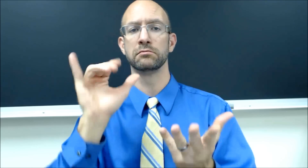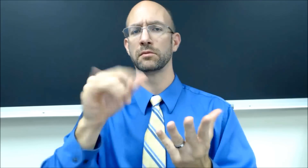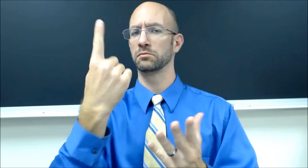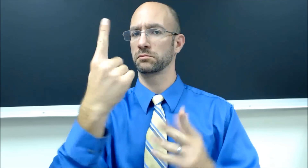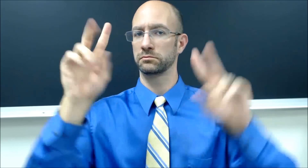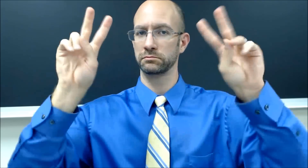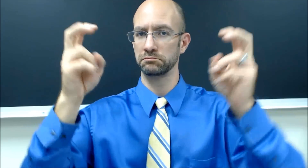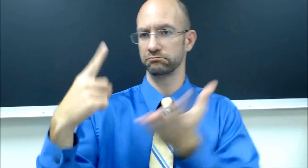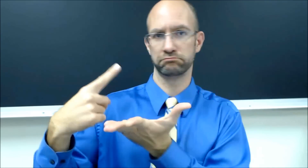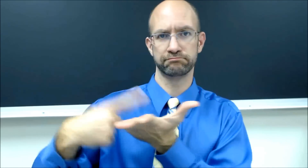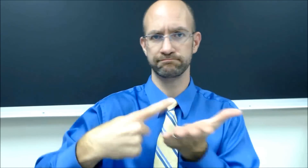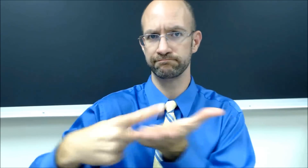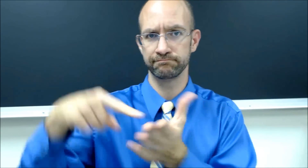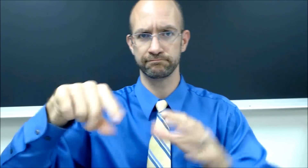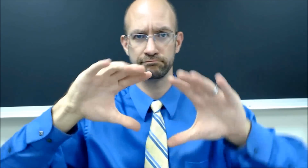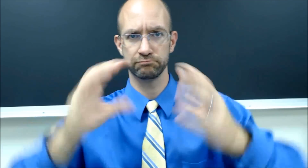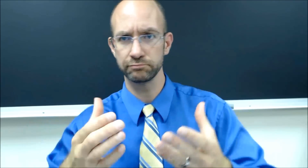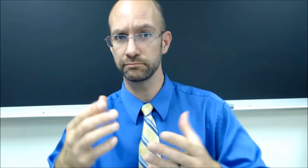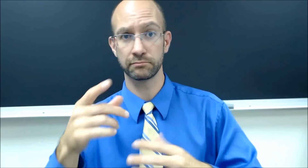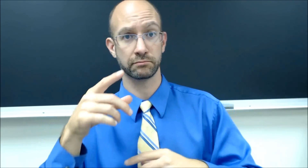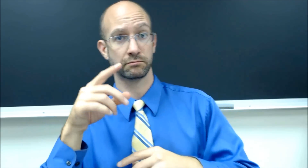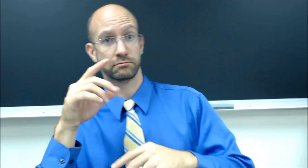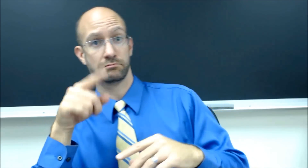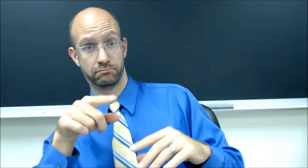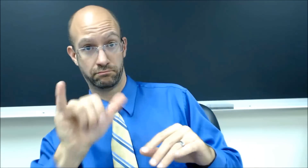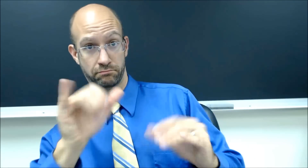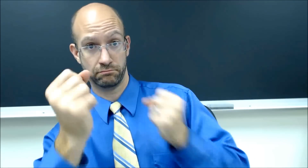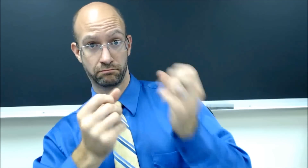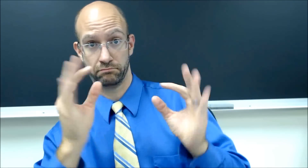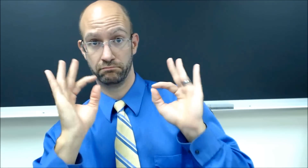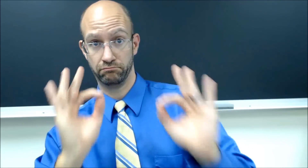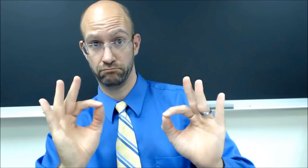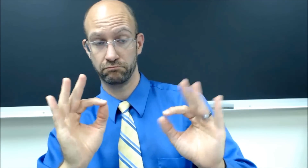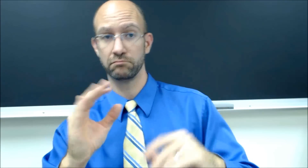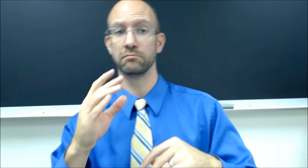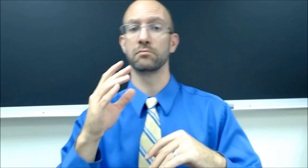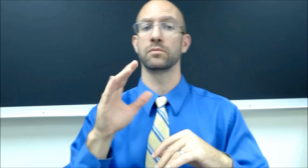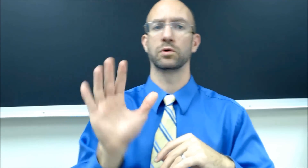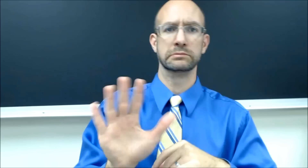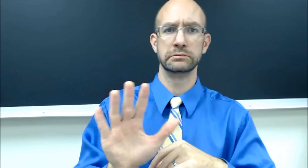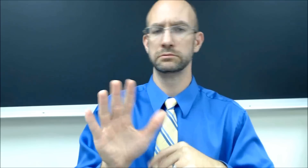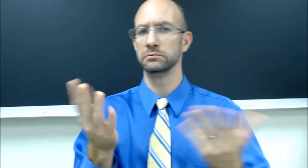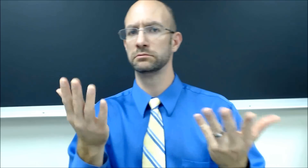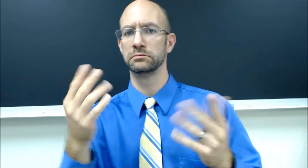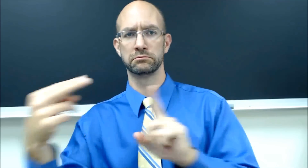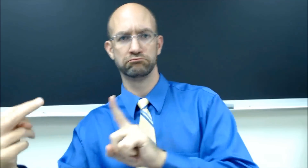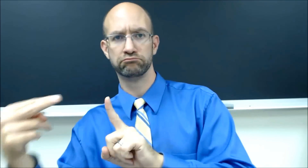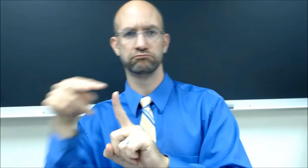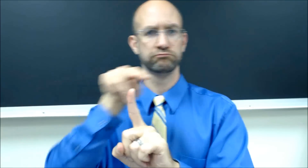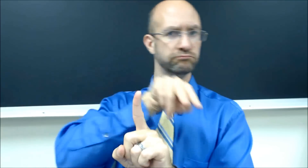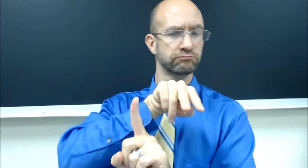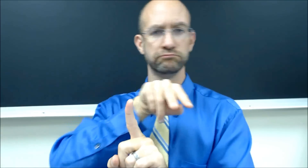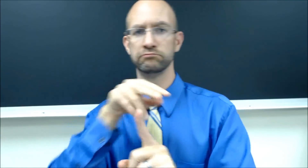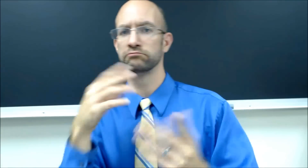That is one of the topics we will be discussing in this group. Is that sign good? Or not recommended? We get to see different perspectives.